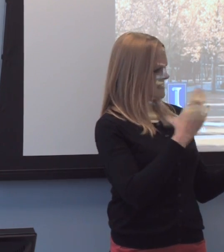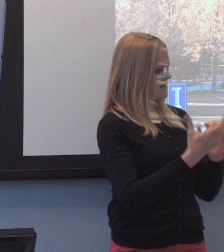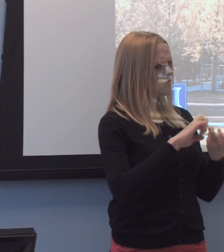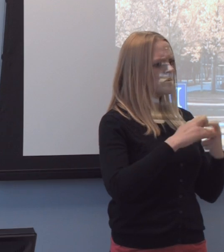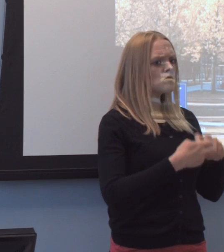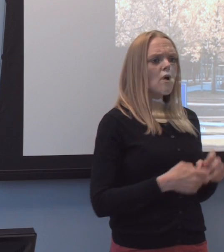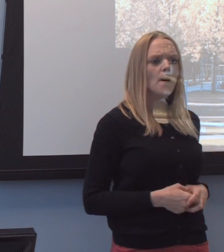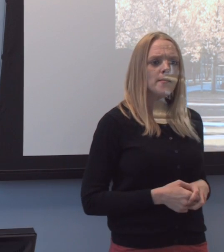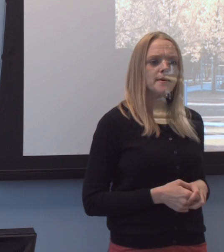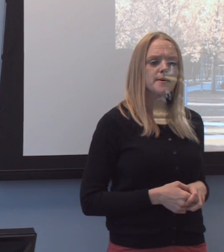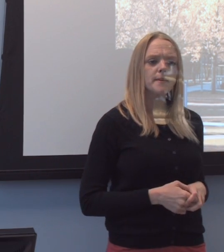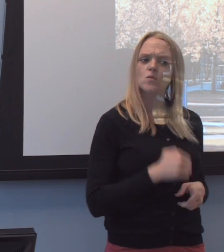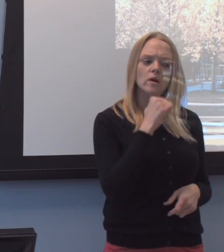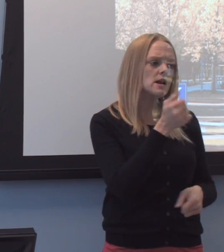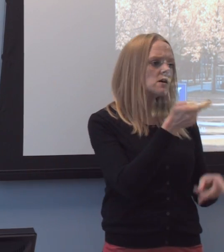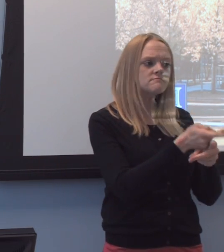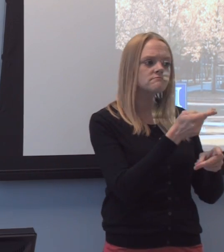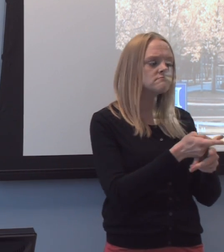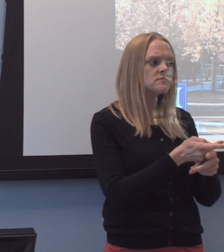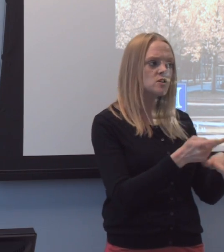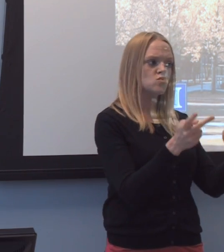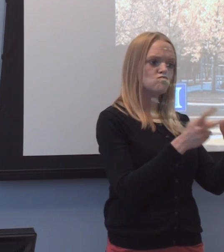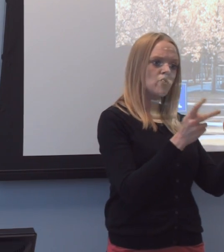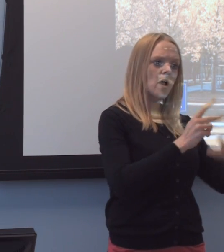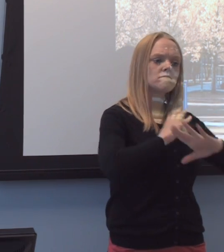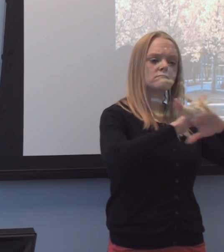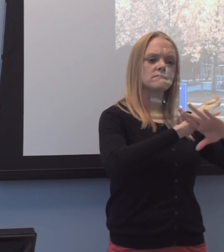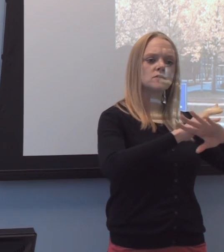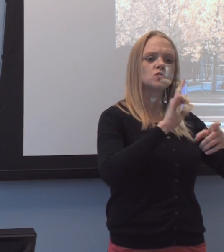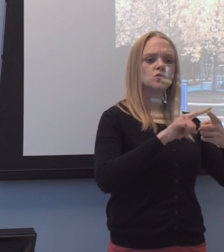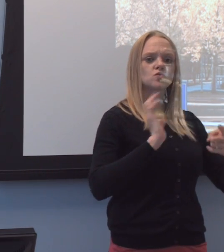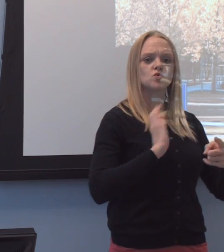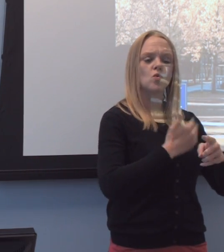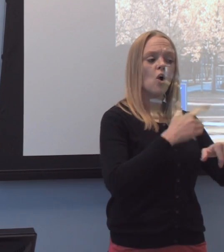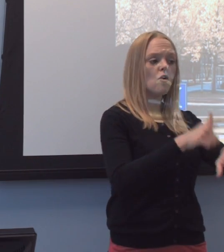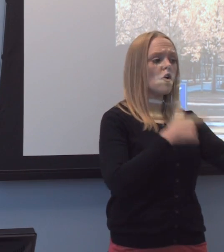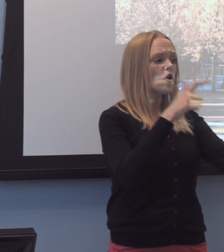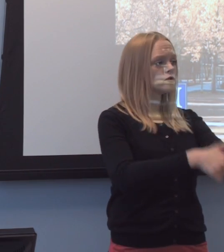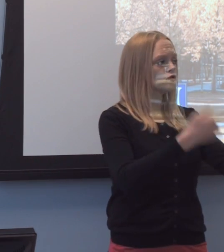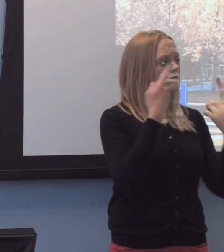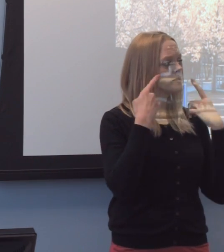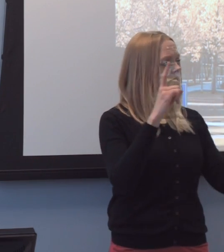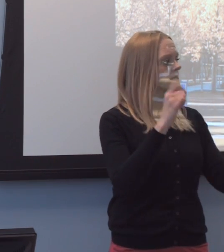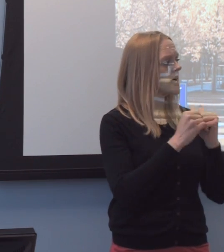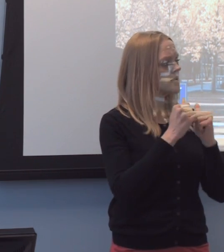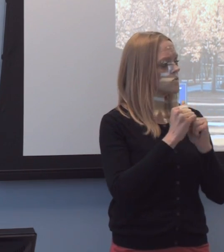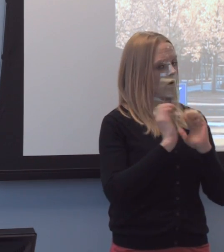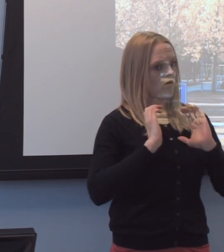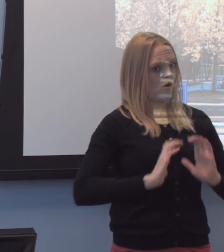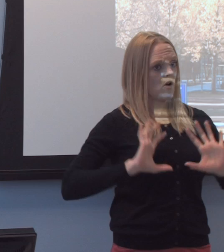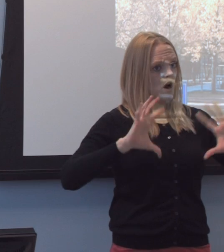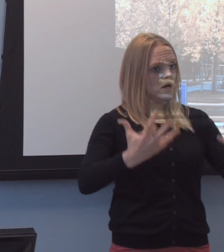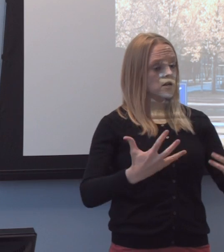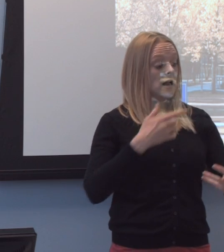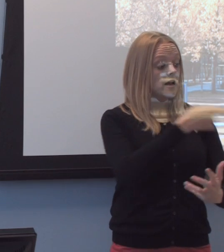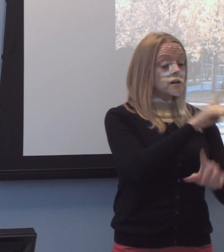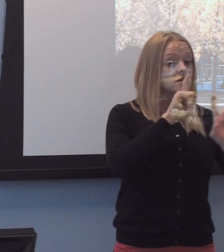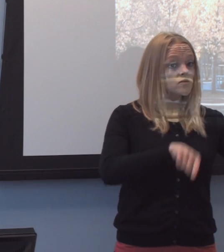"that we're not addressing the primary barrier "to why our long-term success with our clientele." And his response was,